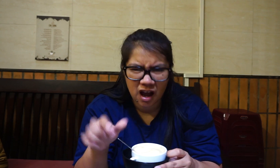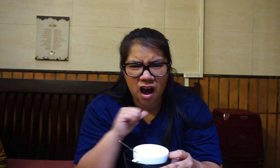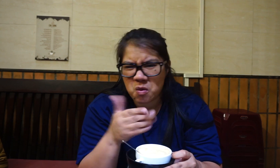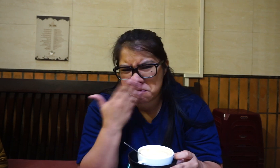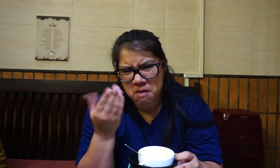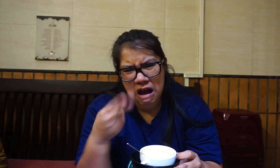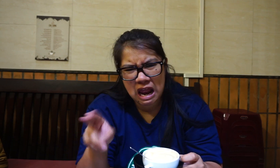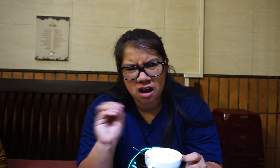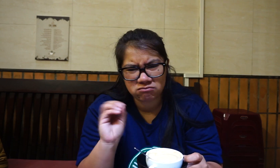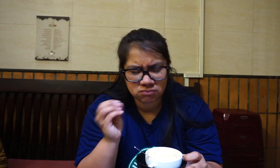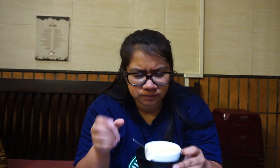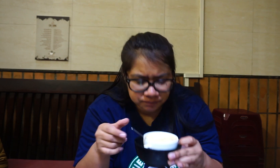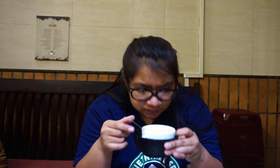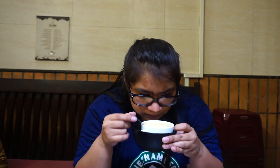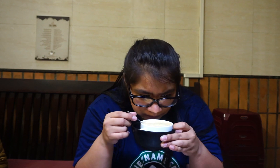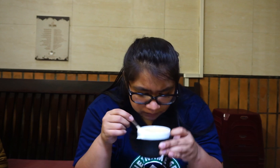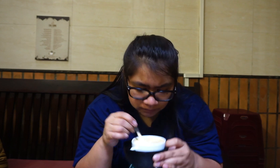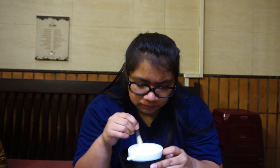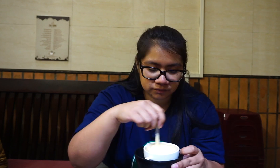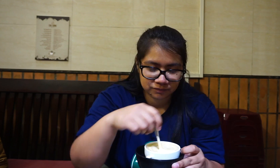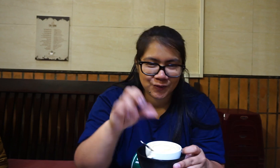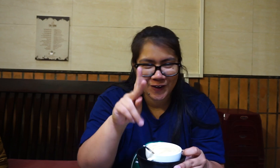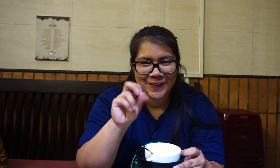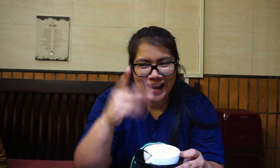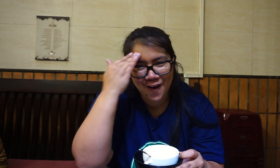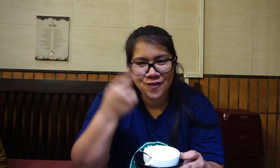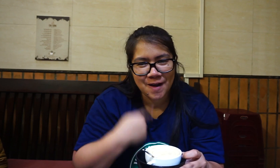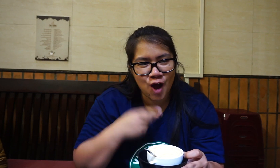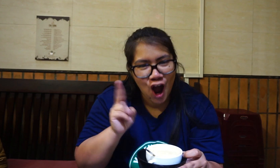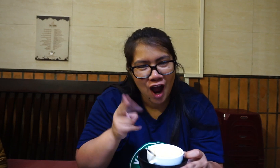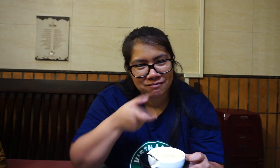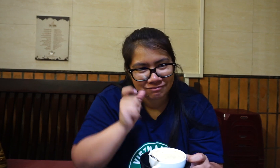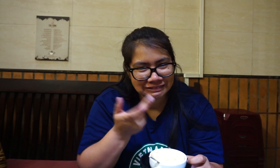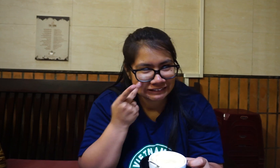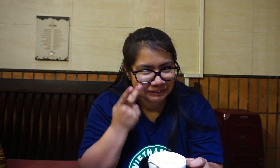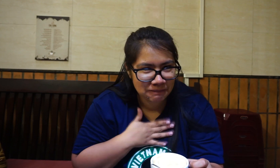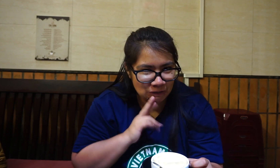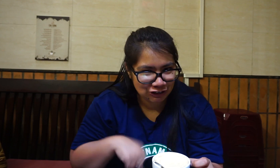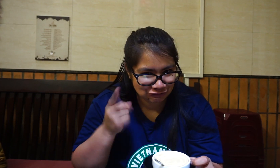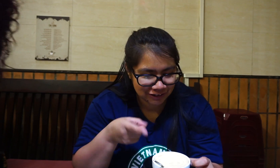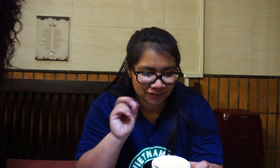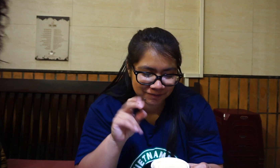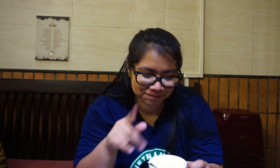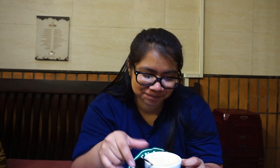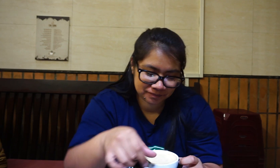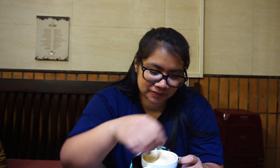I don't smell egg in it Ok, Ok I know you are thinking of telling me to hurry up and drink it so you can see my reaction, right? Ok Ok